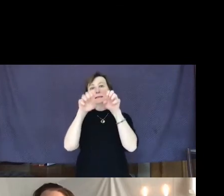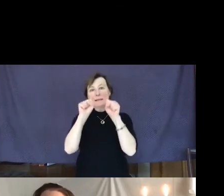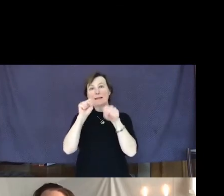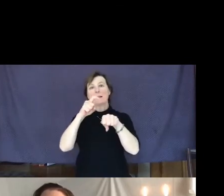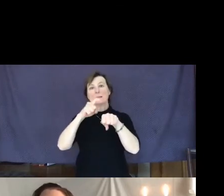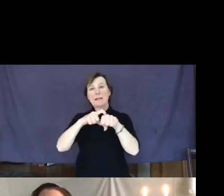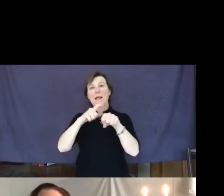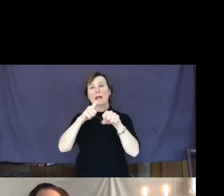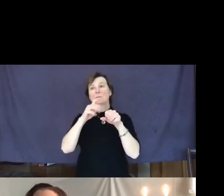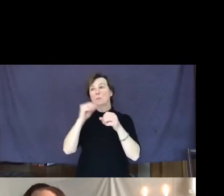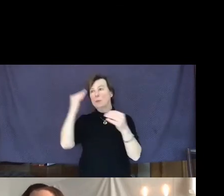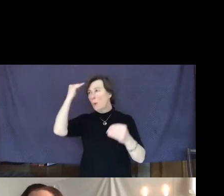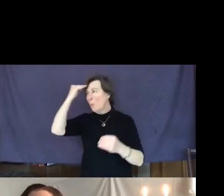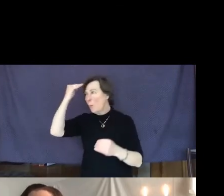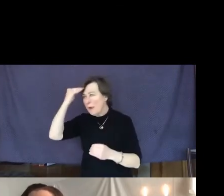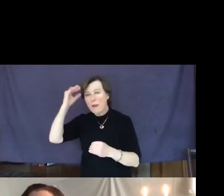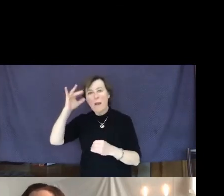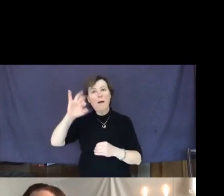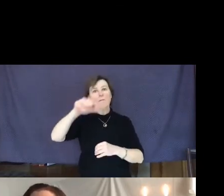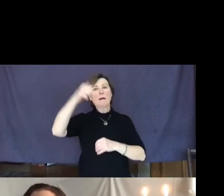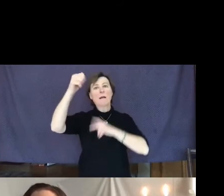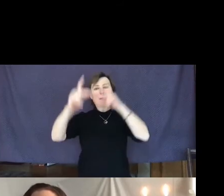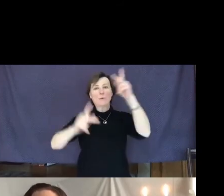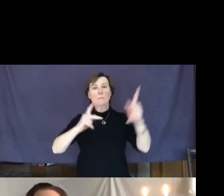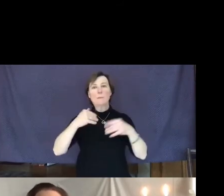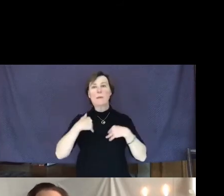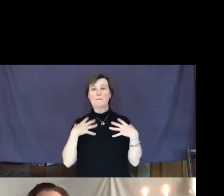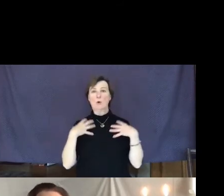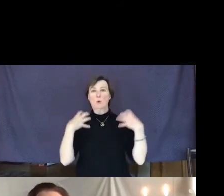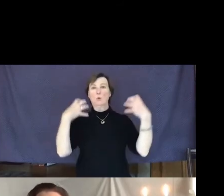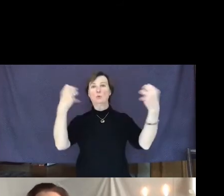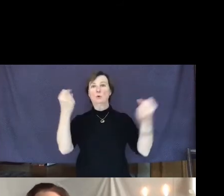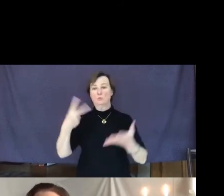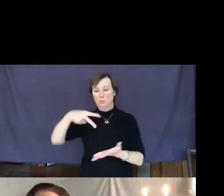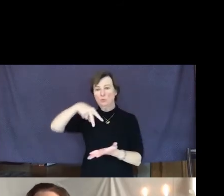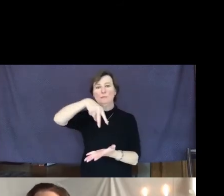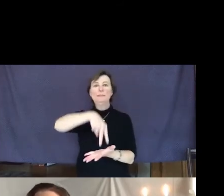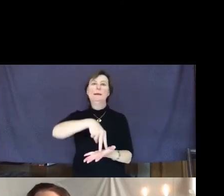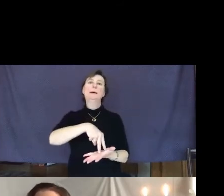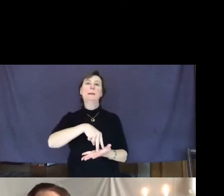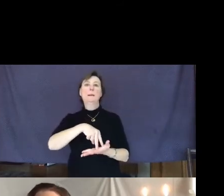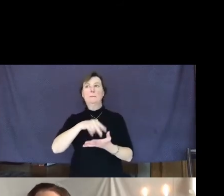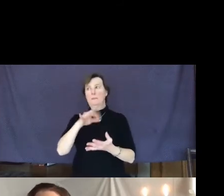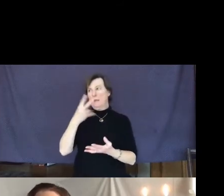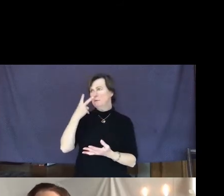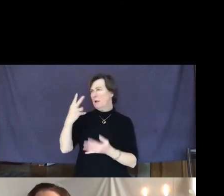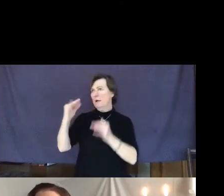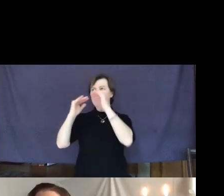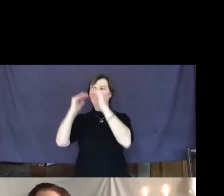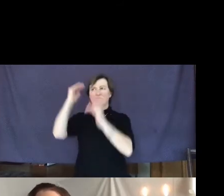and they had the courage to stand up when they saw injustice being done.